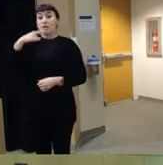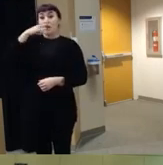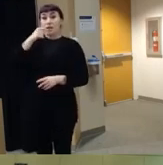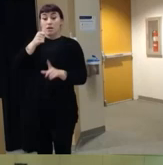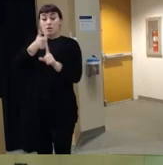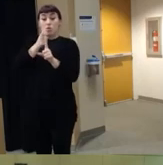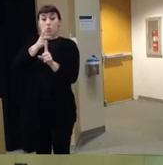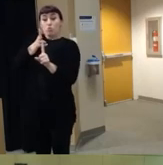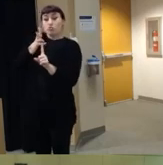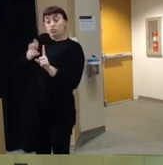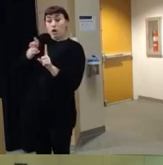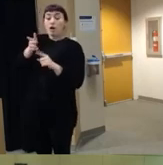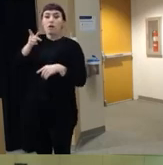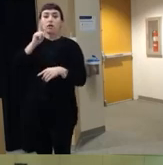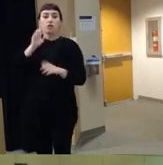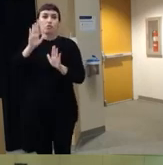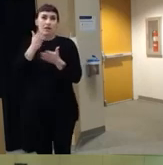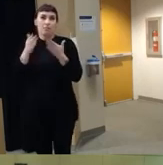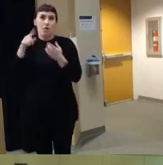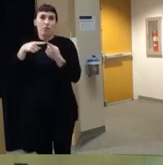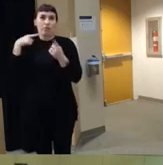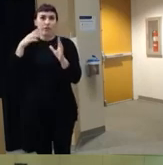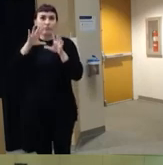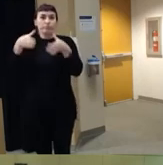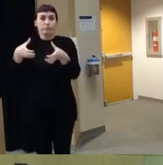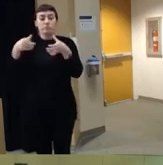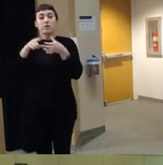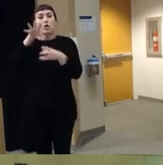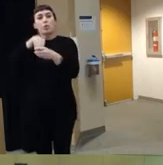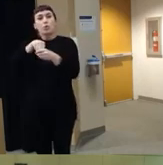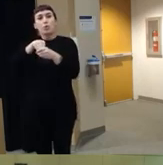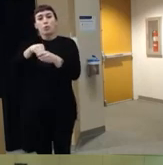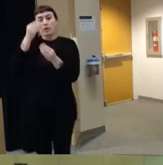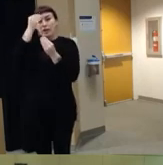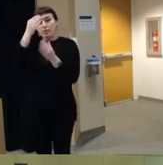um another great thing about the mvds is that it does include information on suspected they